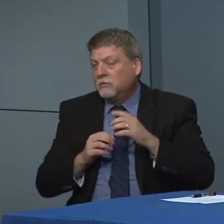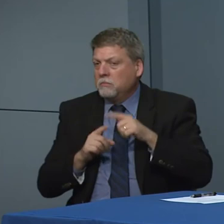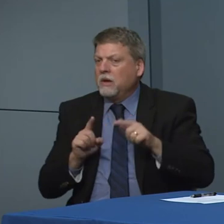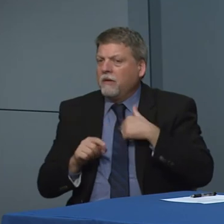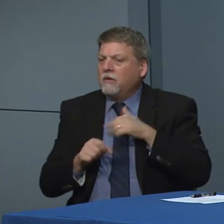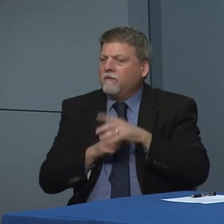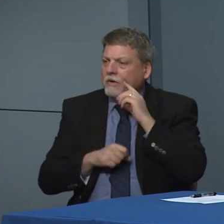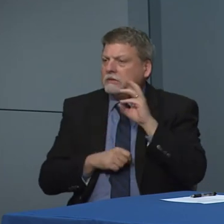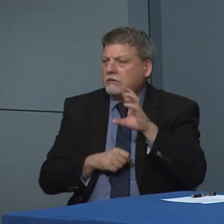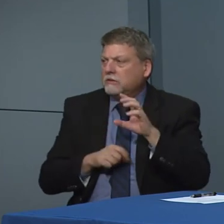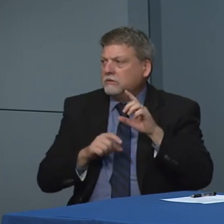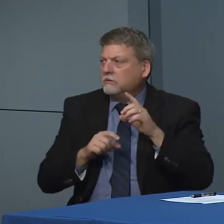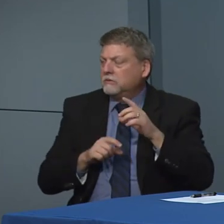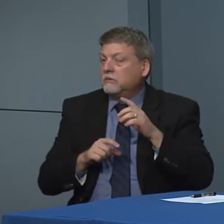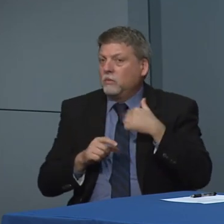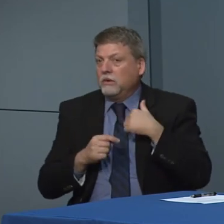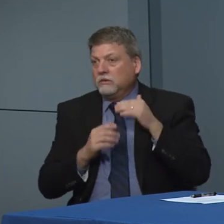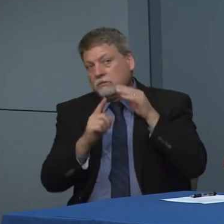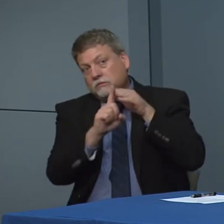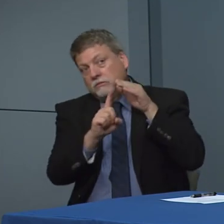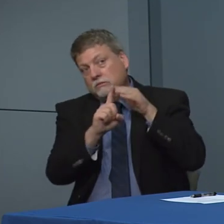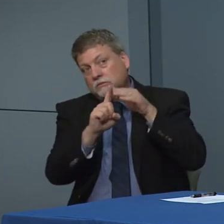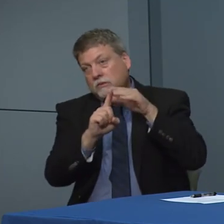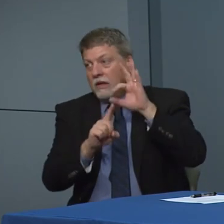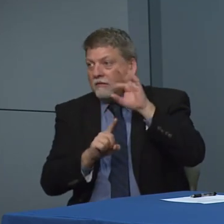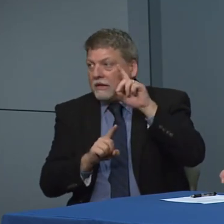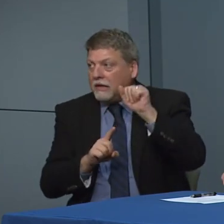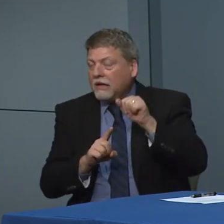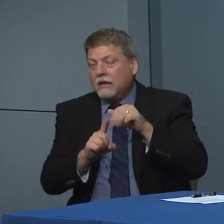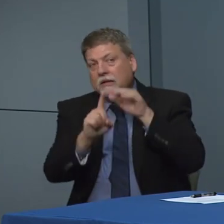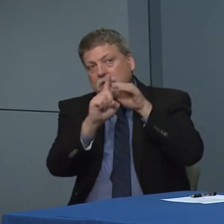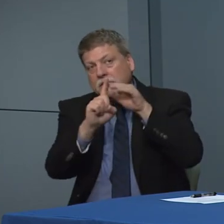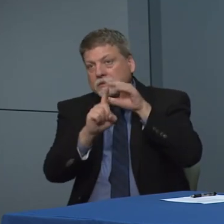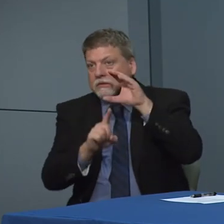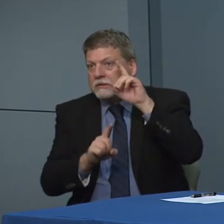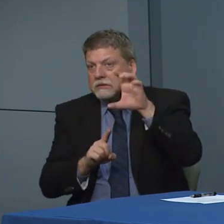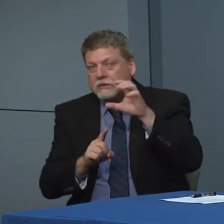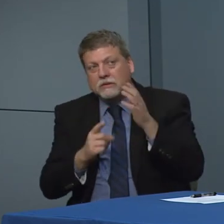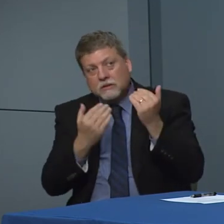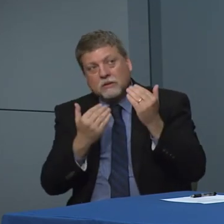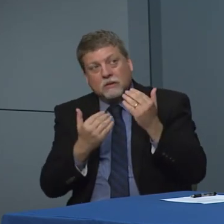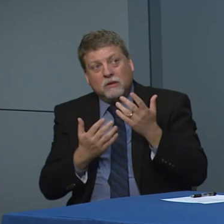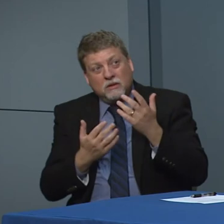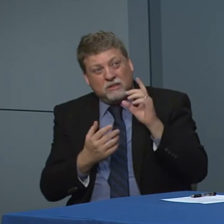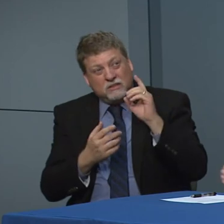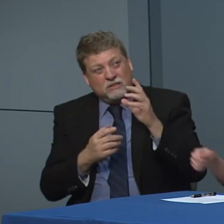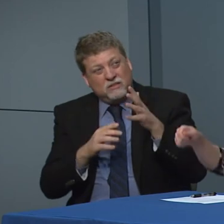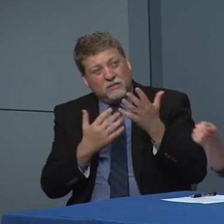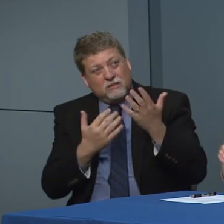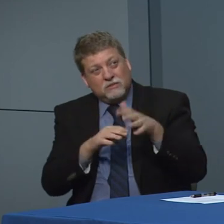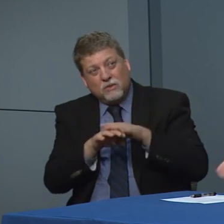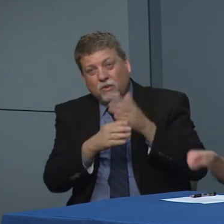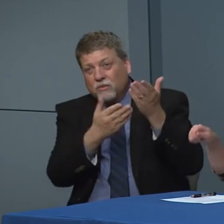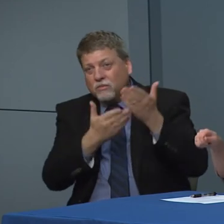have been working very closely with the FDA and the CDC to trouble shoot and try to see if there's another mechanism we